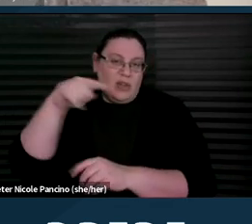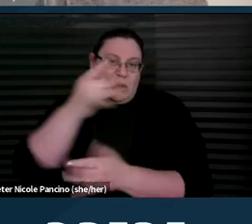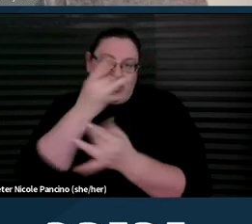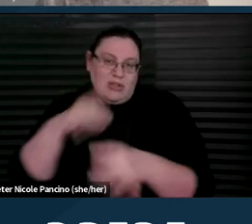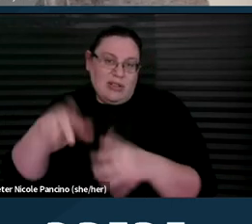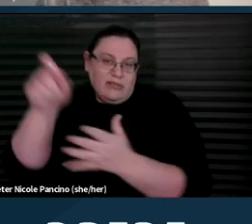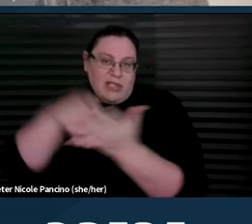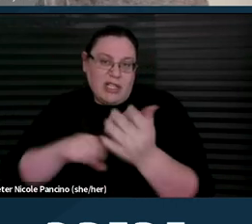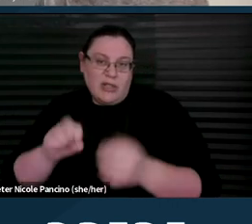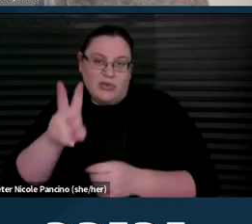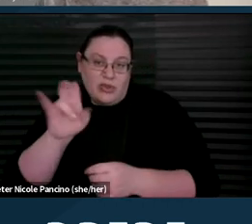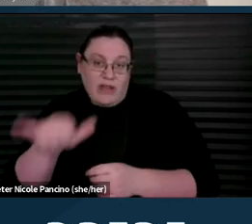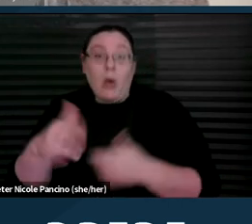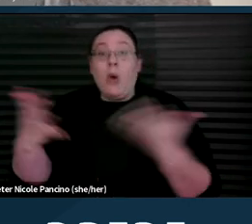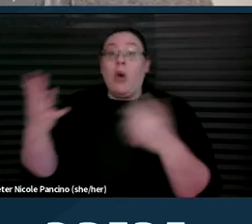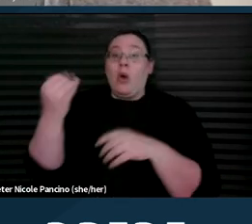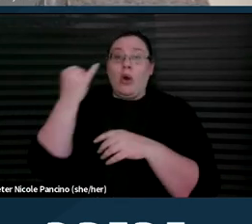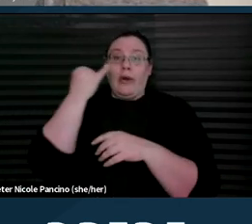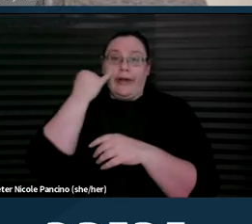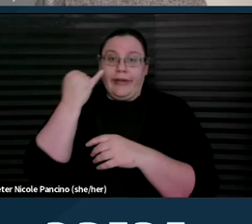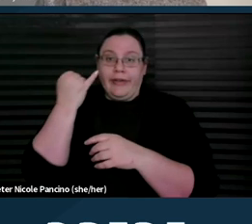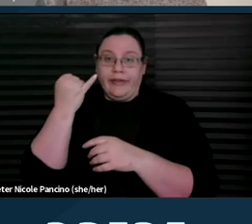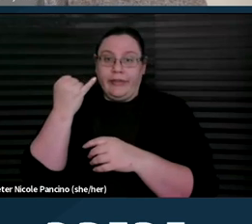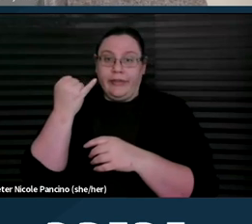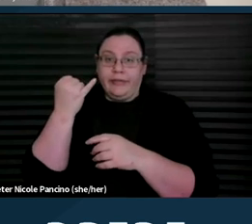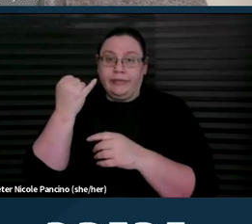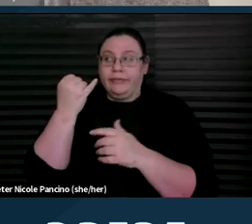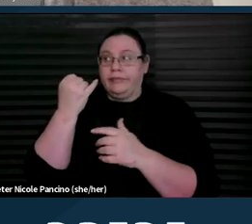or if you're interested in sharing it with anyone you know.